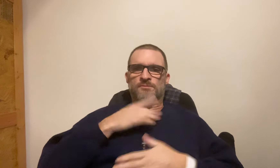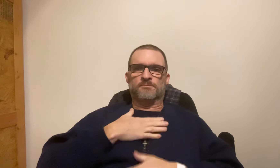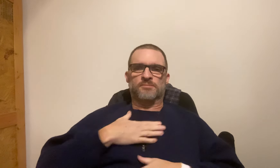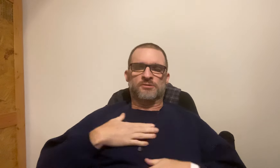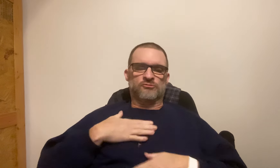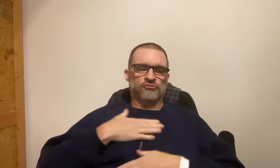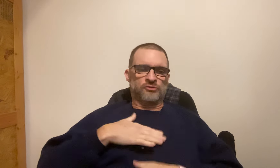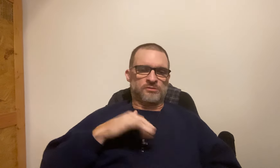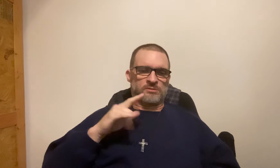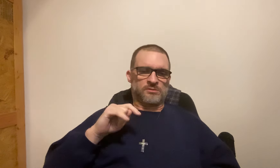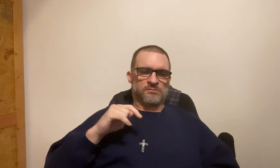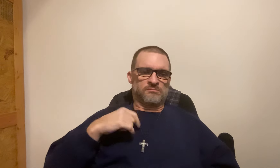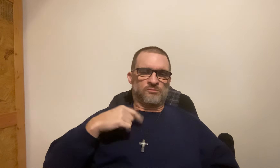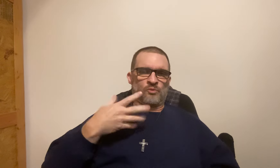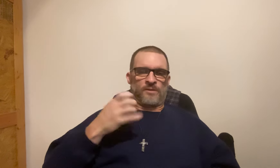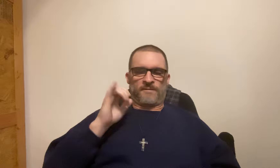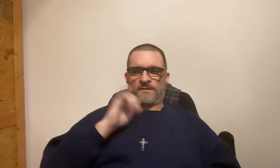Thank you. I really appreciate it.